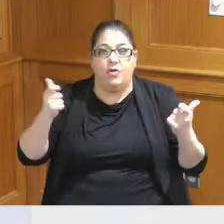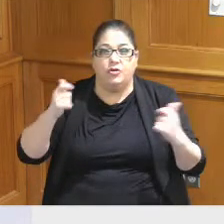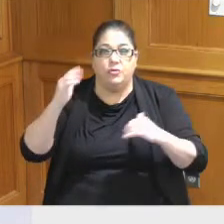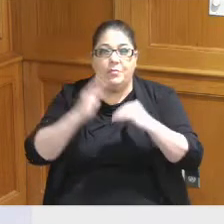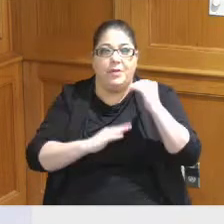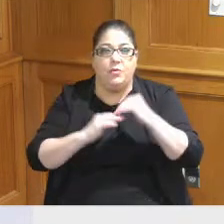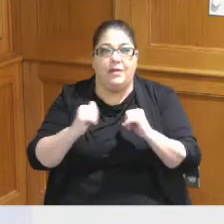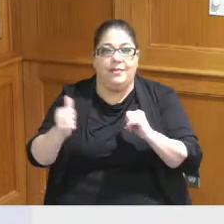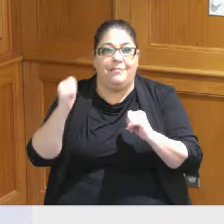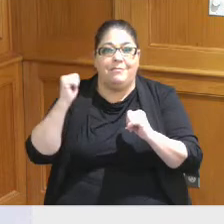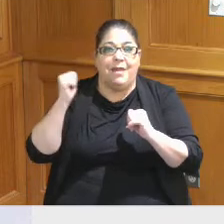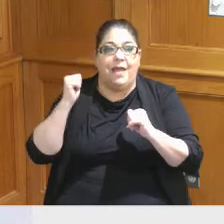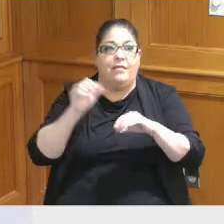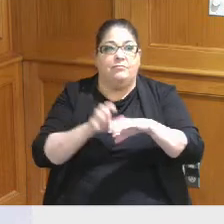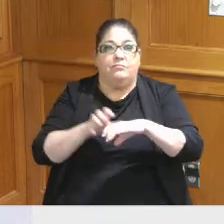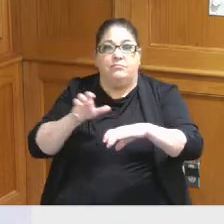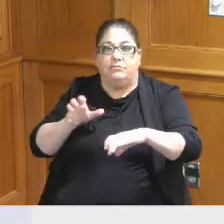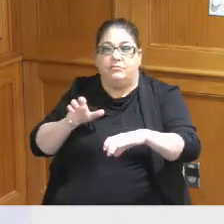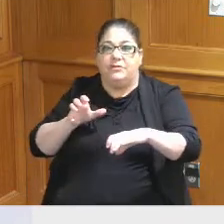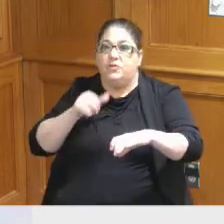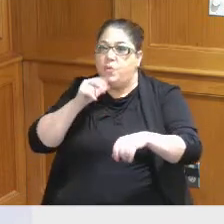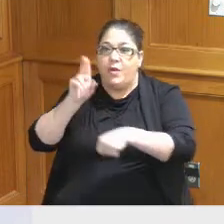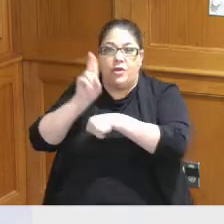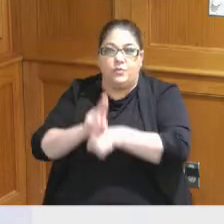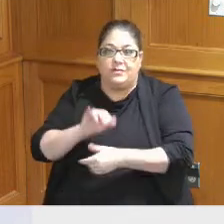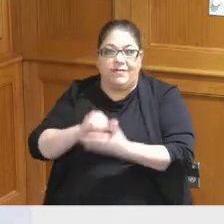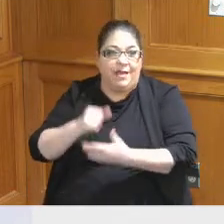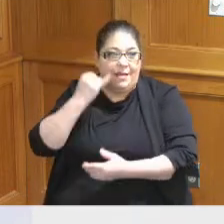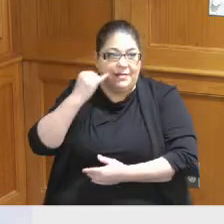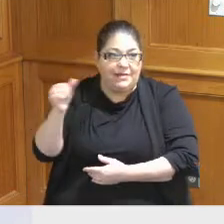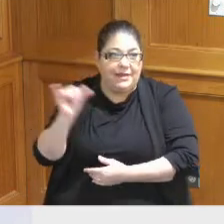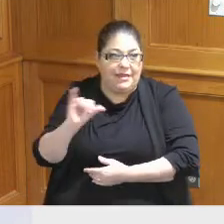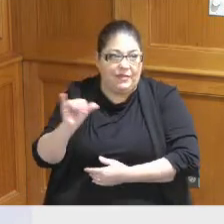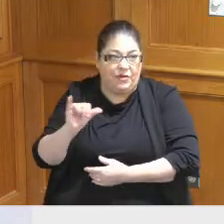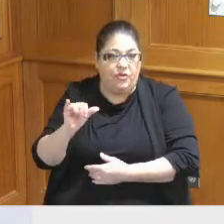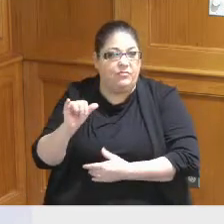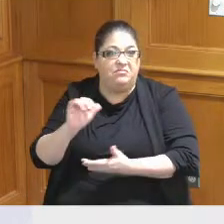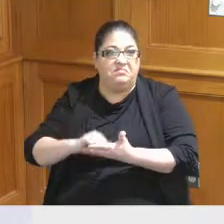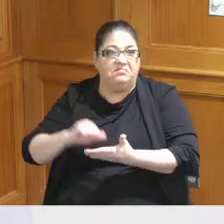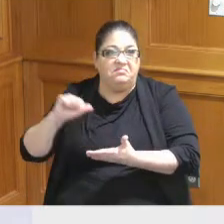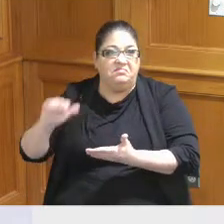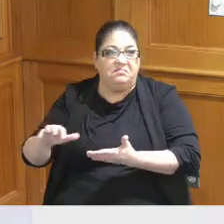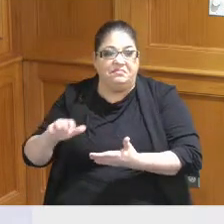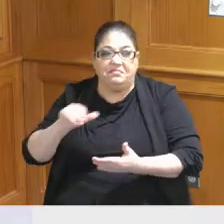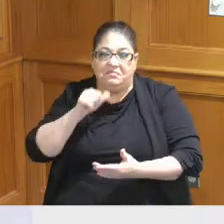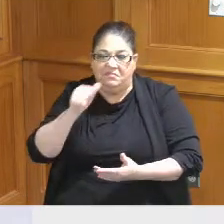the back of that site do not get used to that either to be honest with you there was romantic